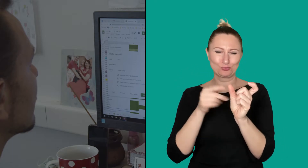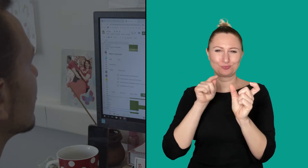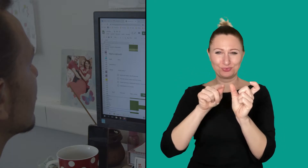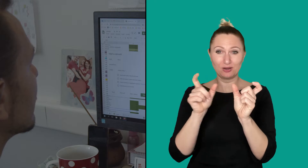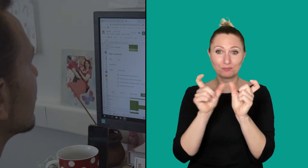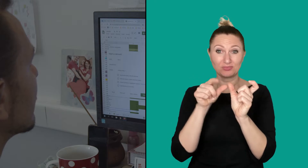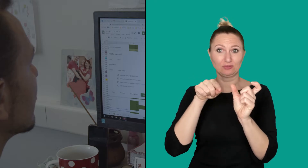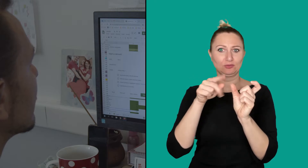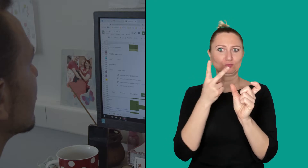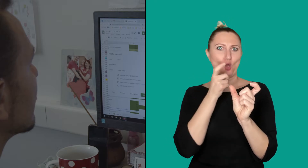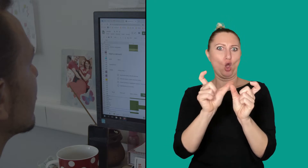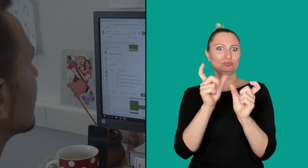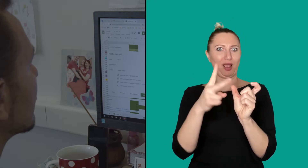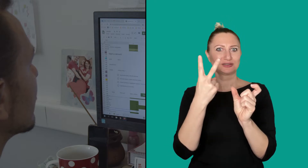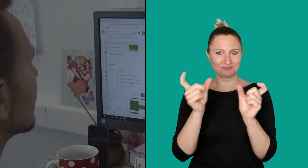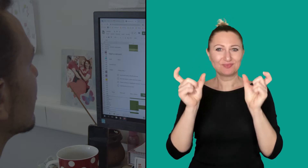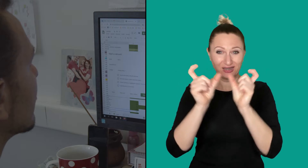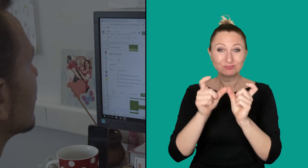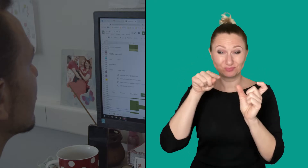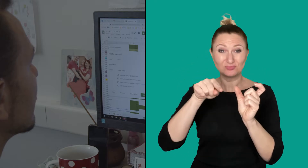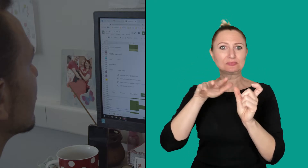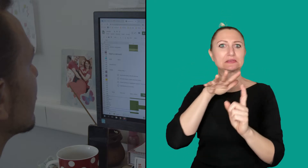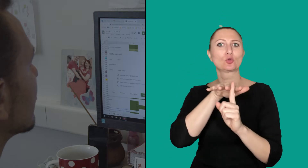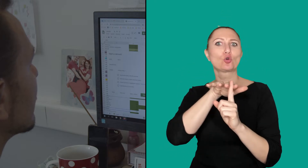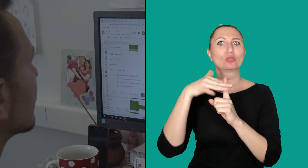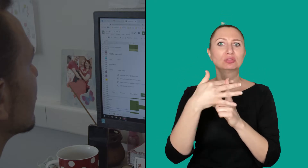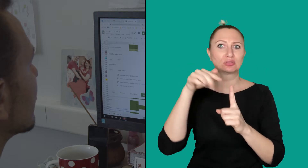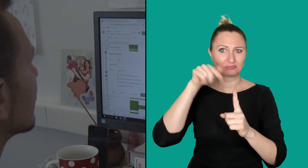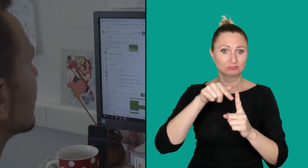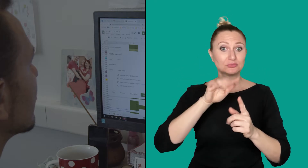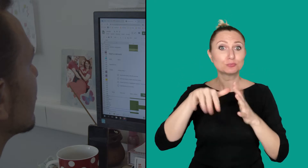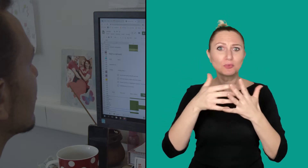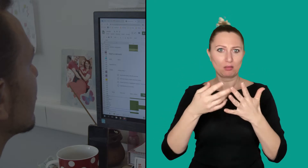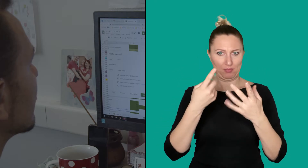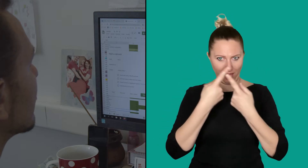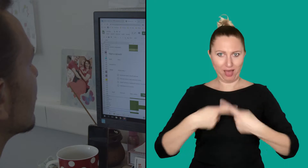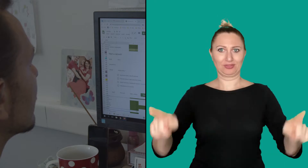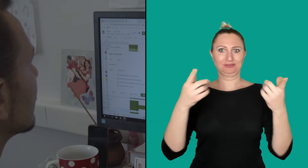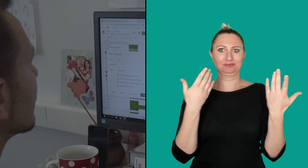and will be signed exactly as it is written -